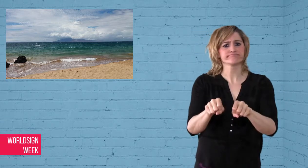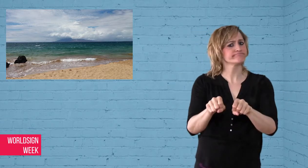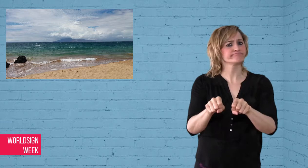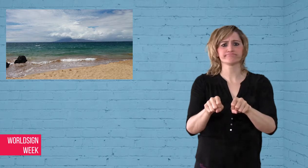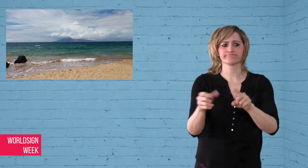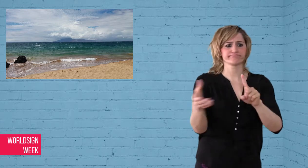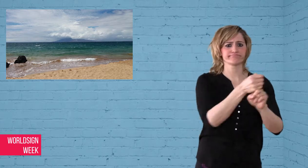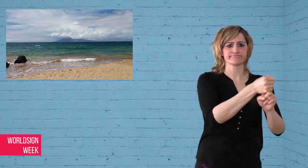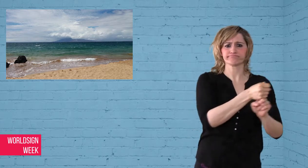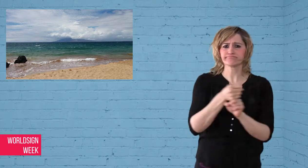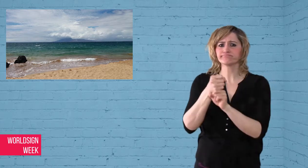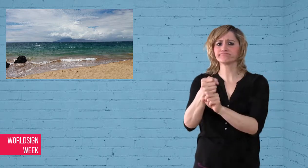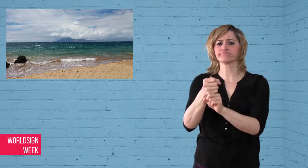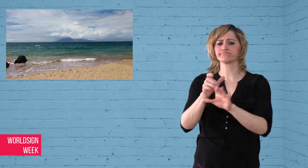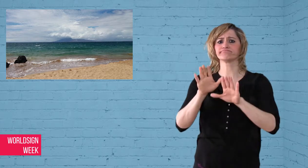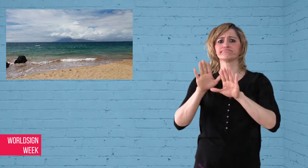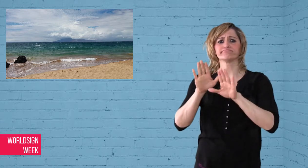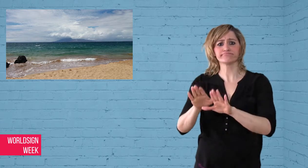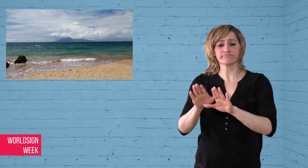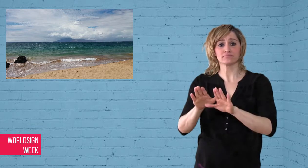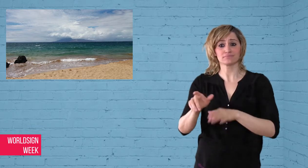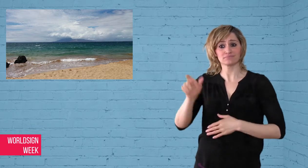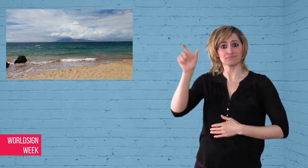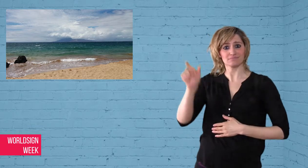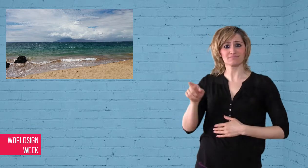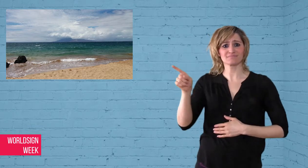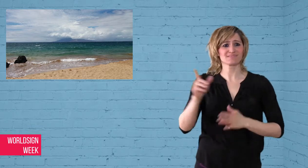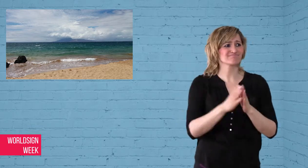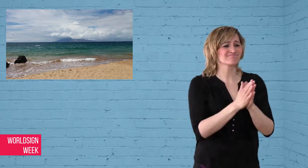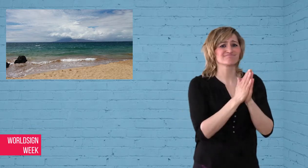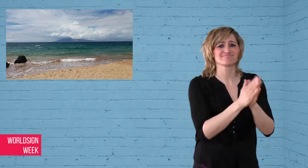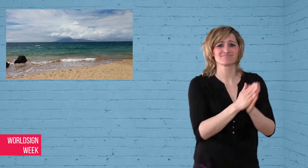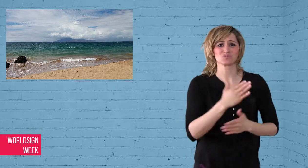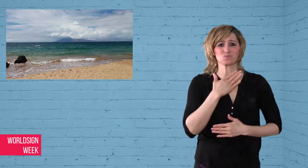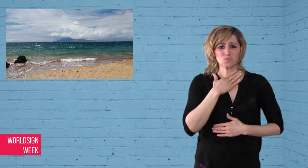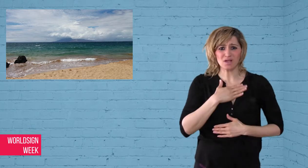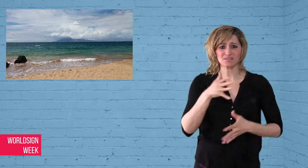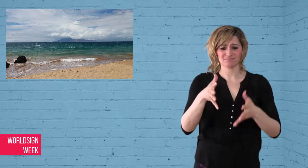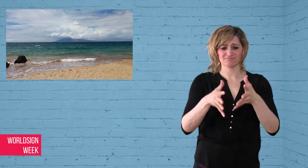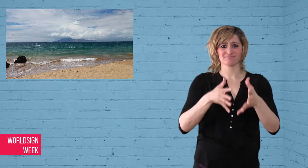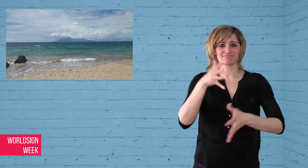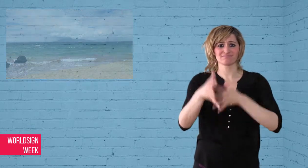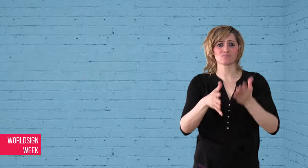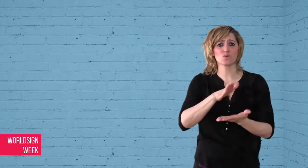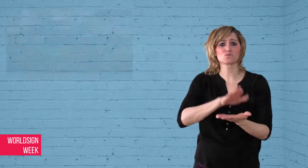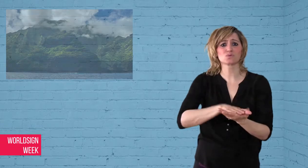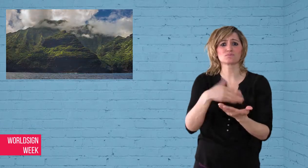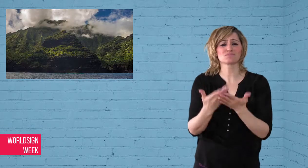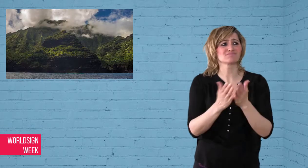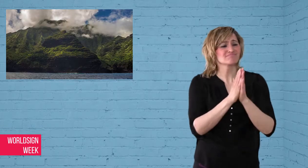interpreter several times but her